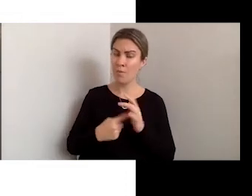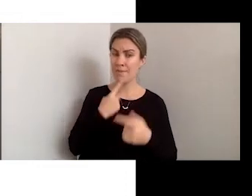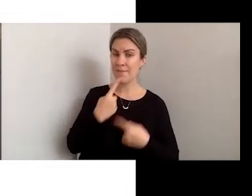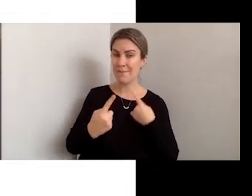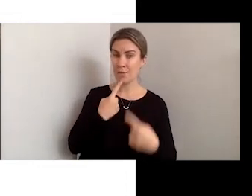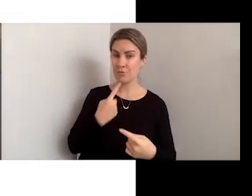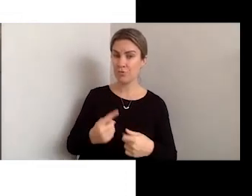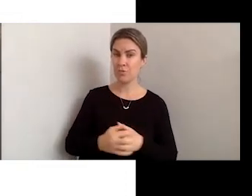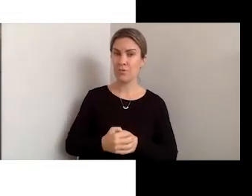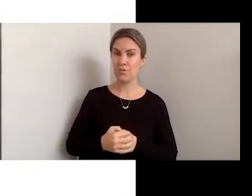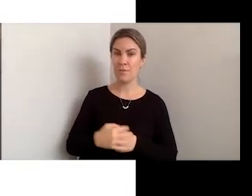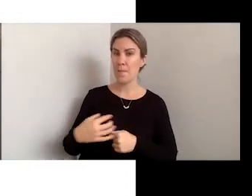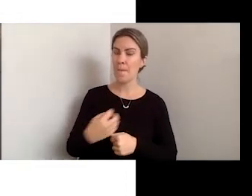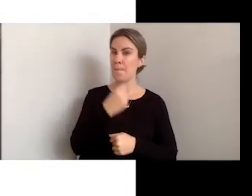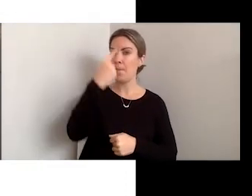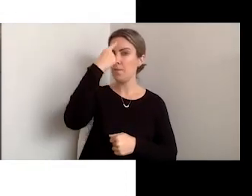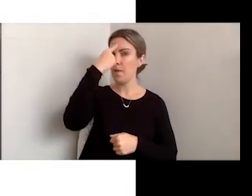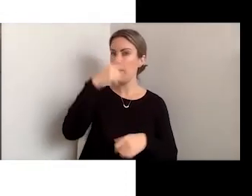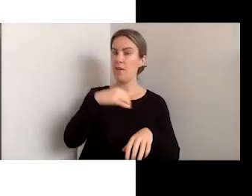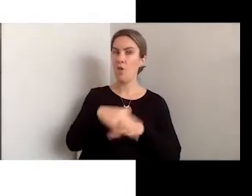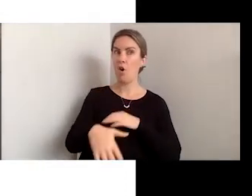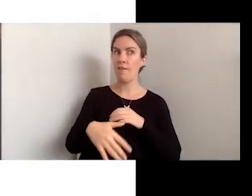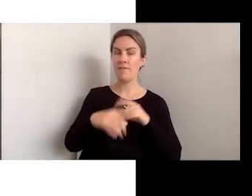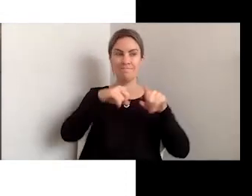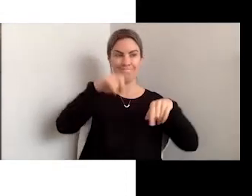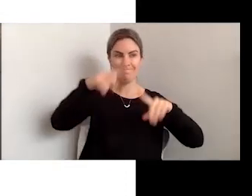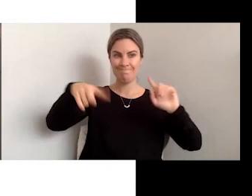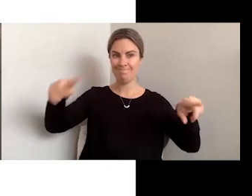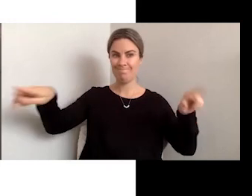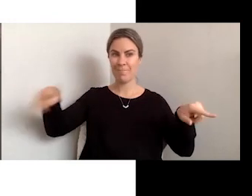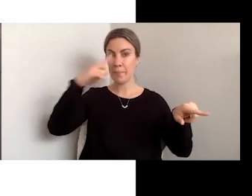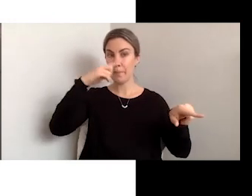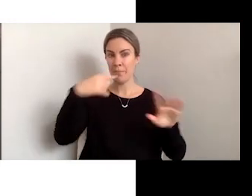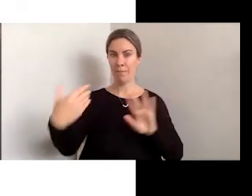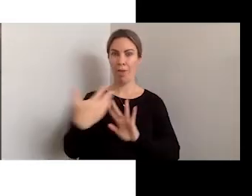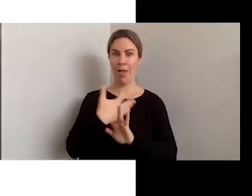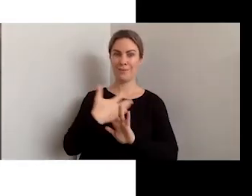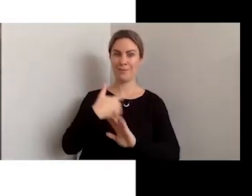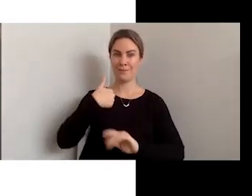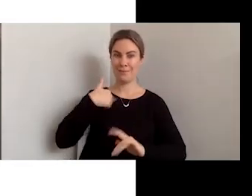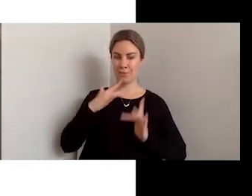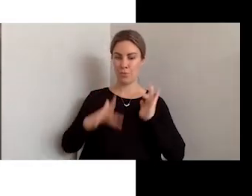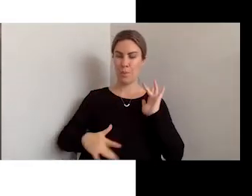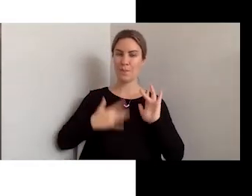consideration the diversity of the Web users. As well as the way people